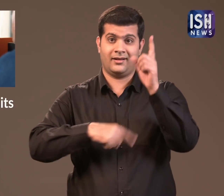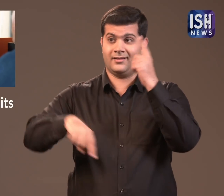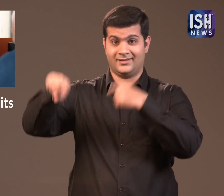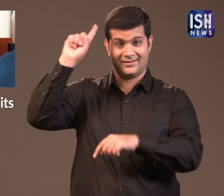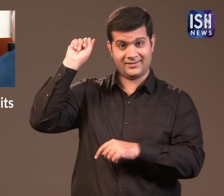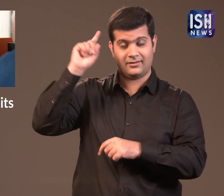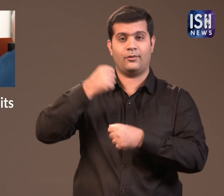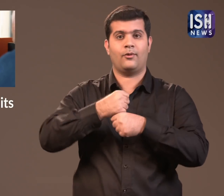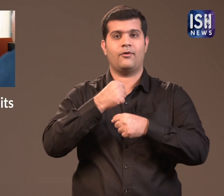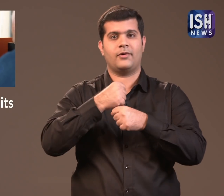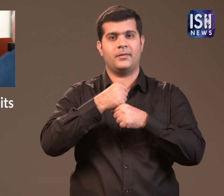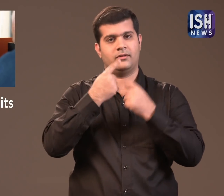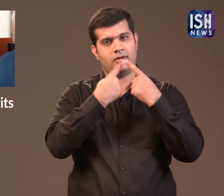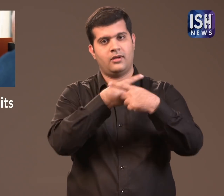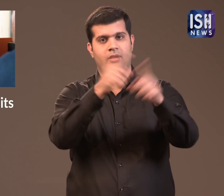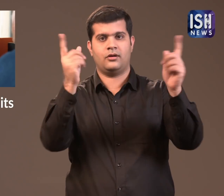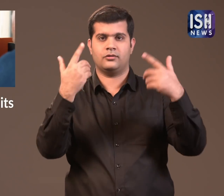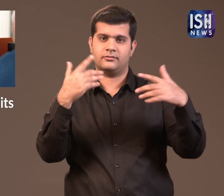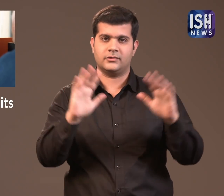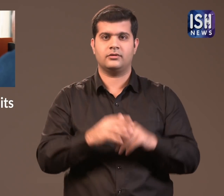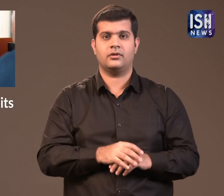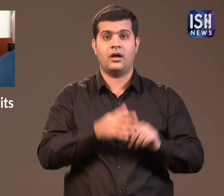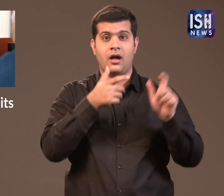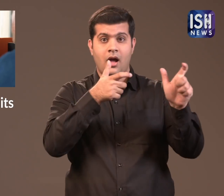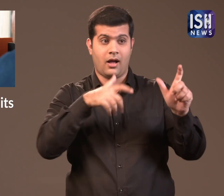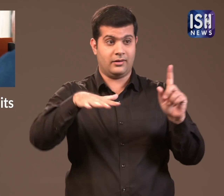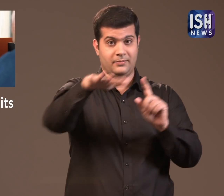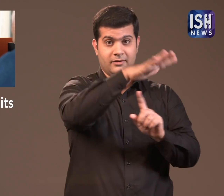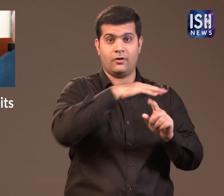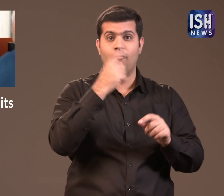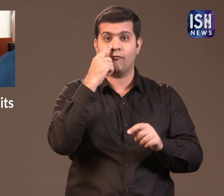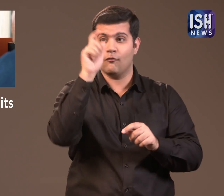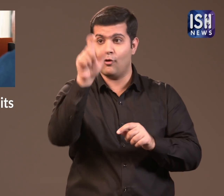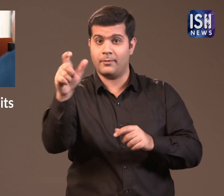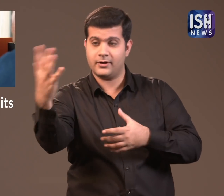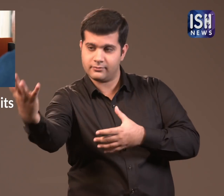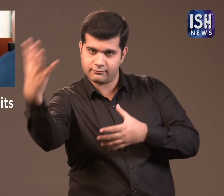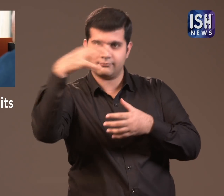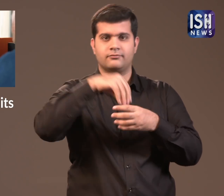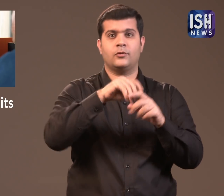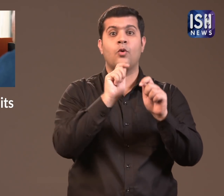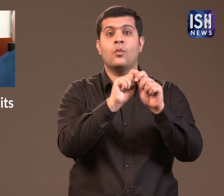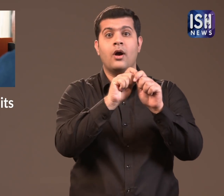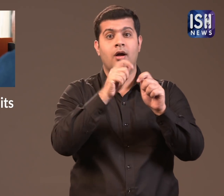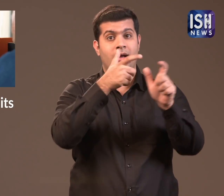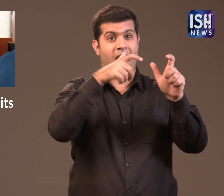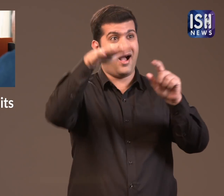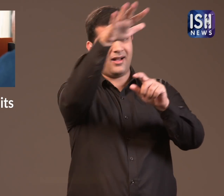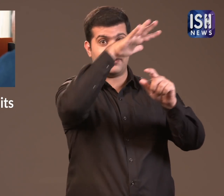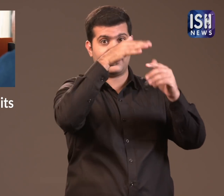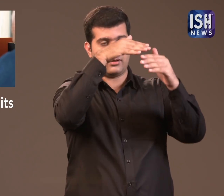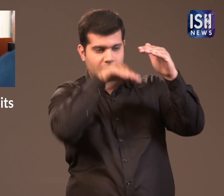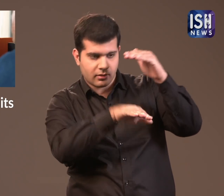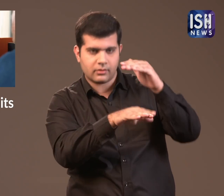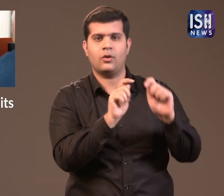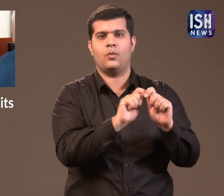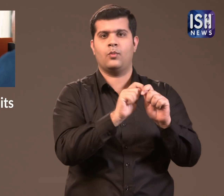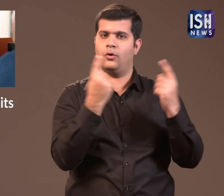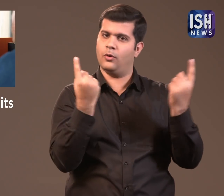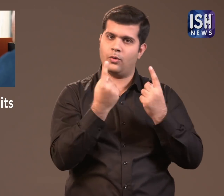Last year, the government announced that women would be employed as soldiers